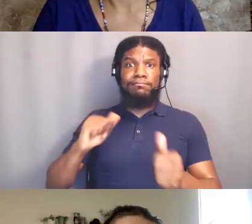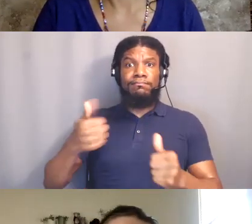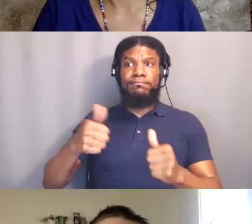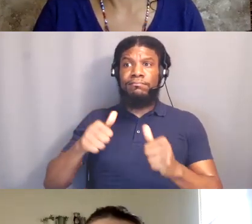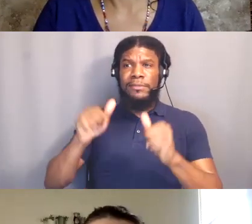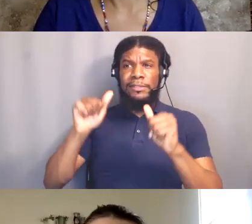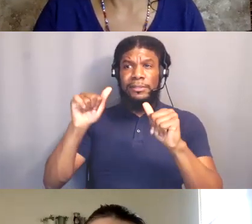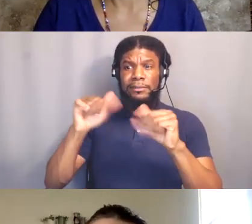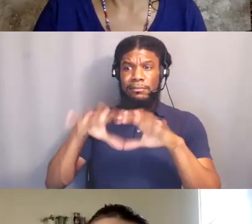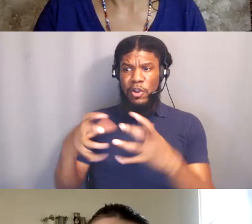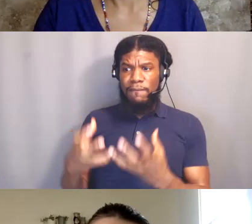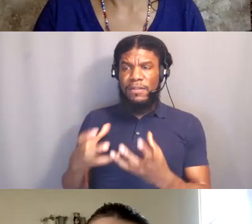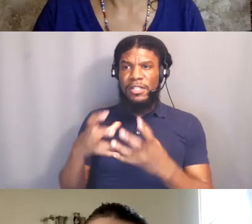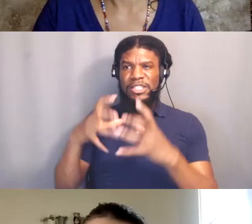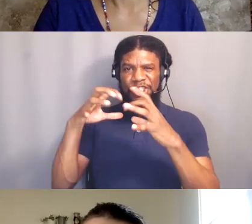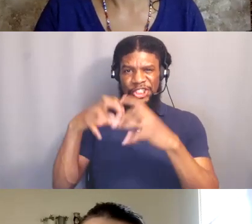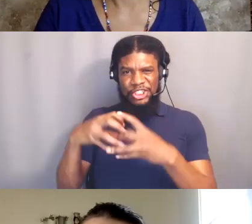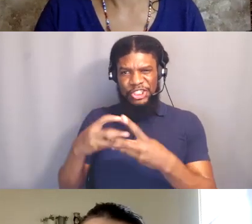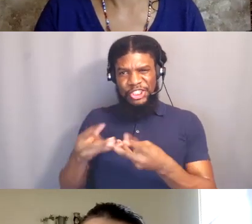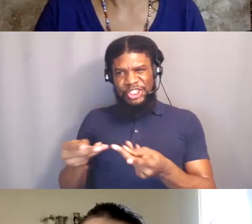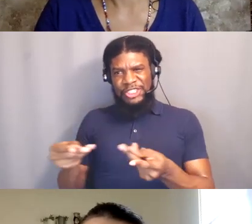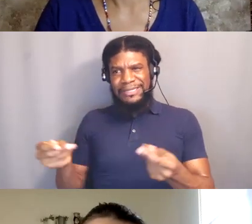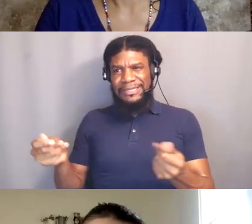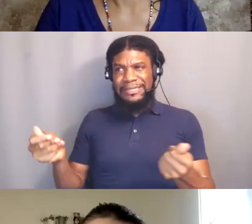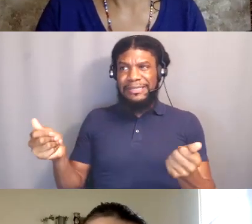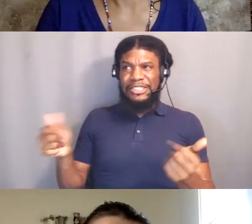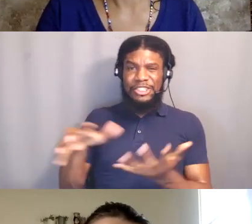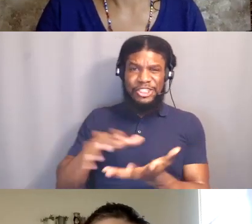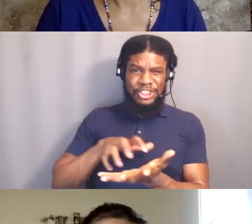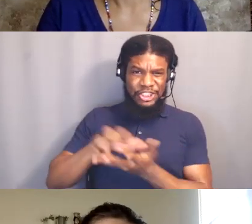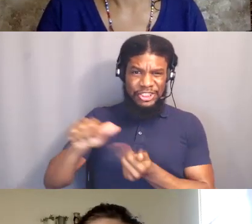So I think the dream is just having a healthy planet